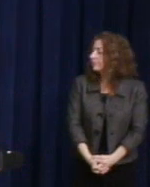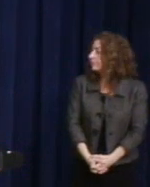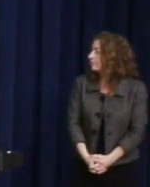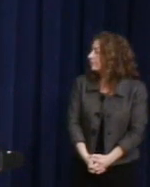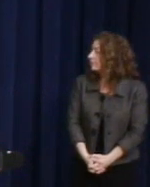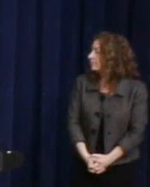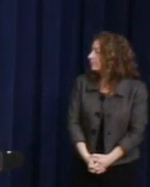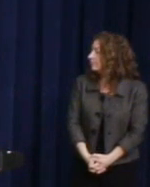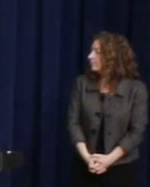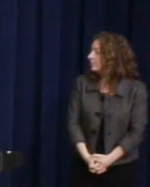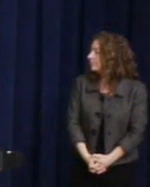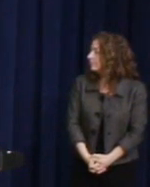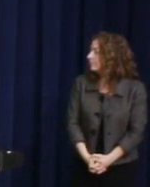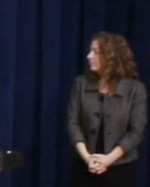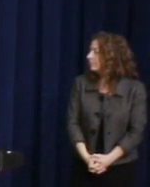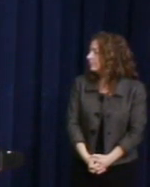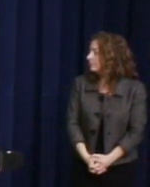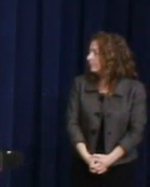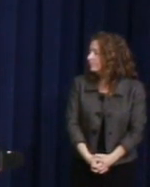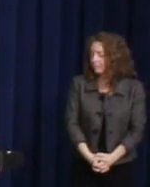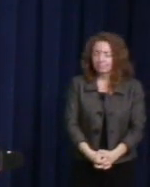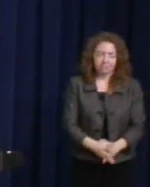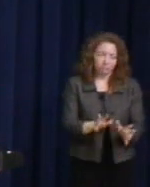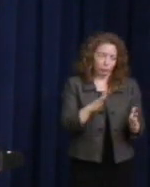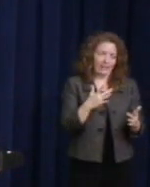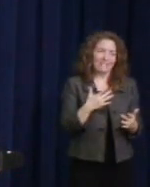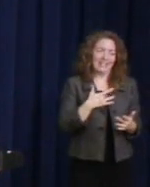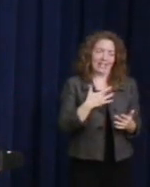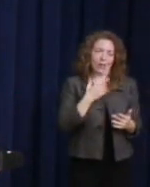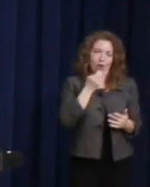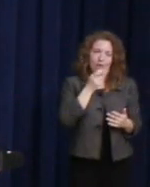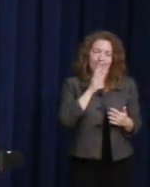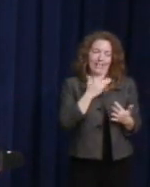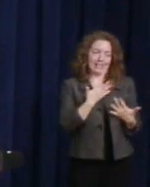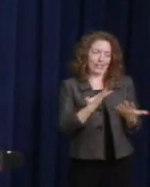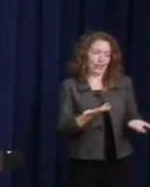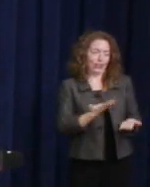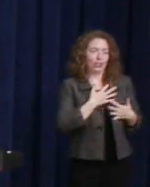I feel my friend, Harvey Milk, smiling down on us today. His presence is here.